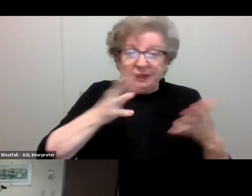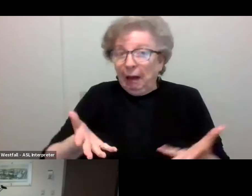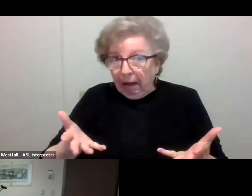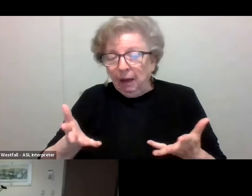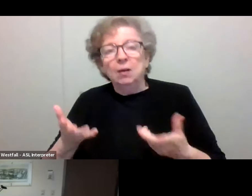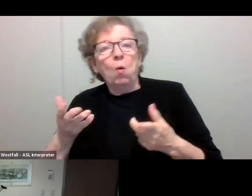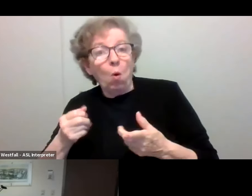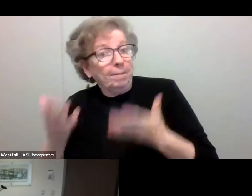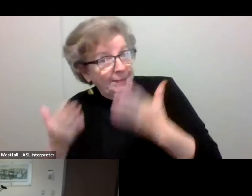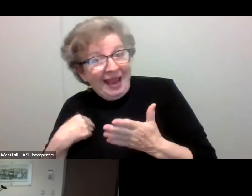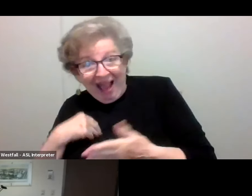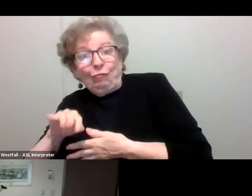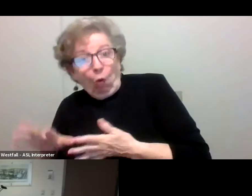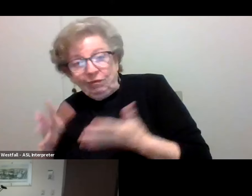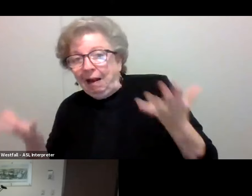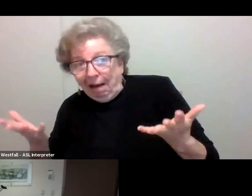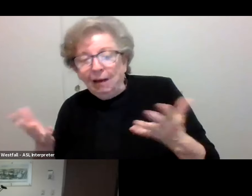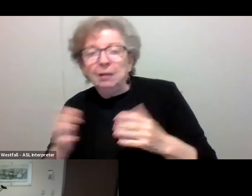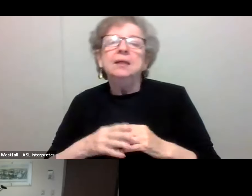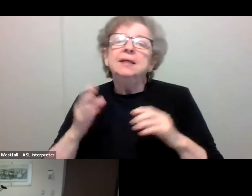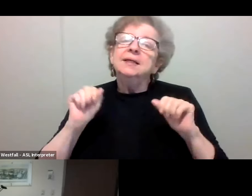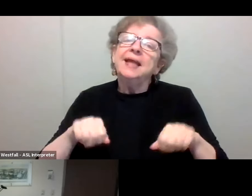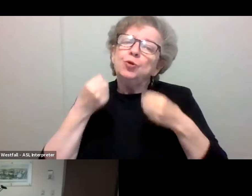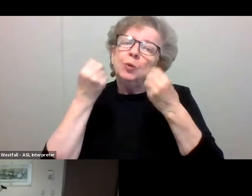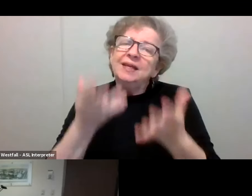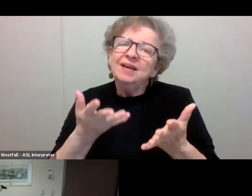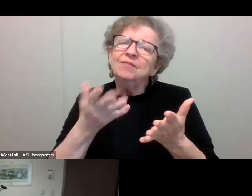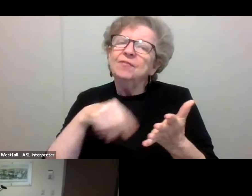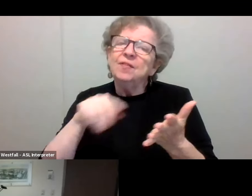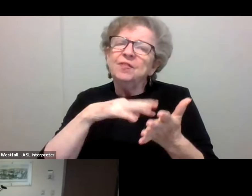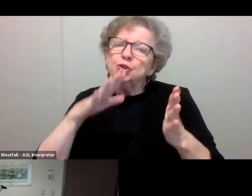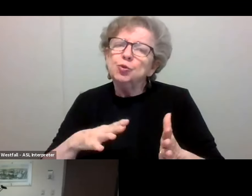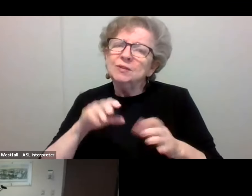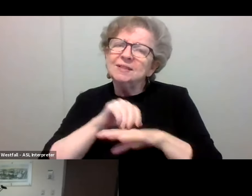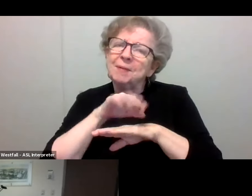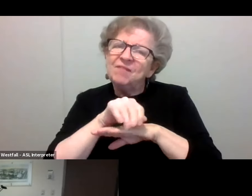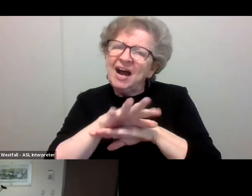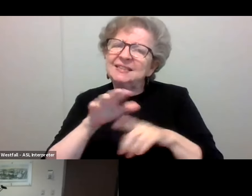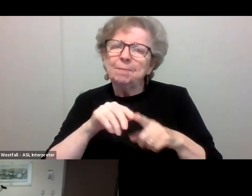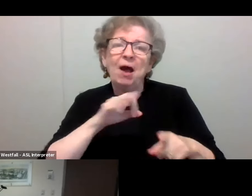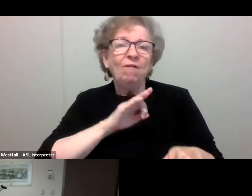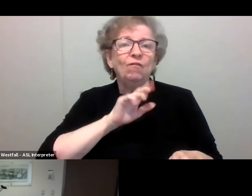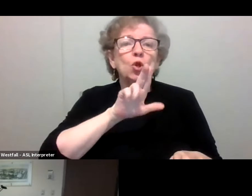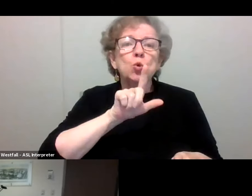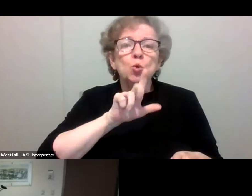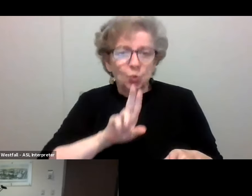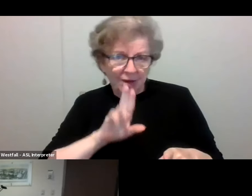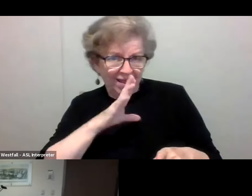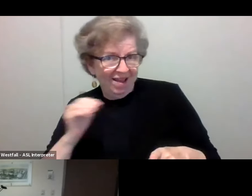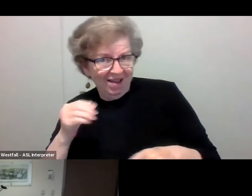Can you give the community some advice about flu vaccination and influenza during the era of COVID? Yeah, absolutely.